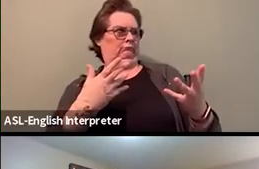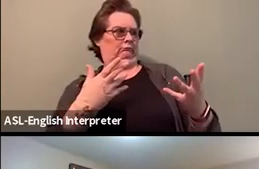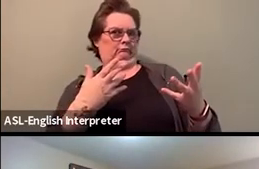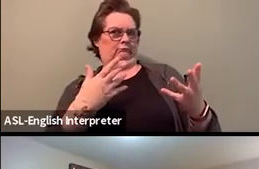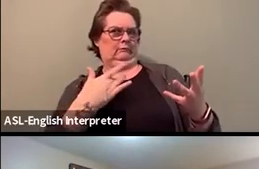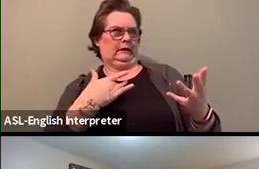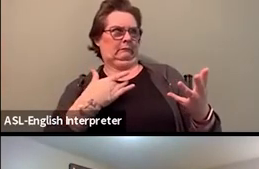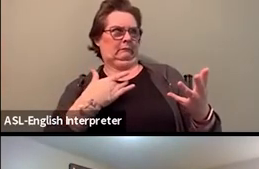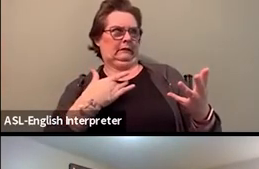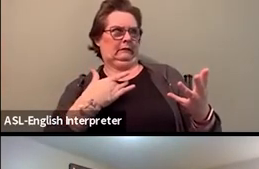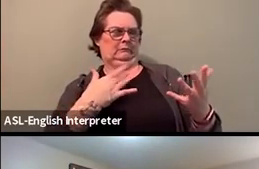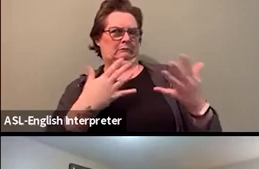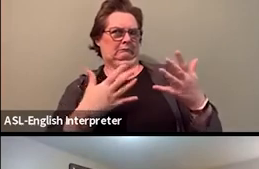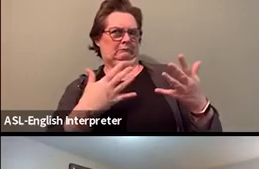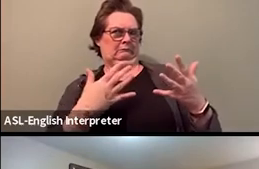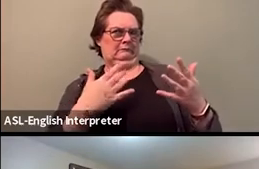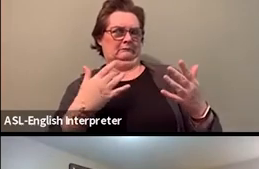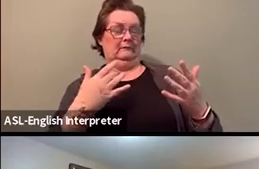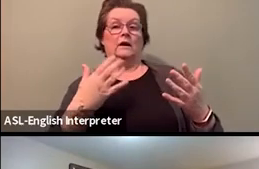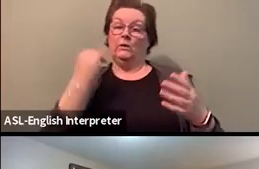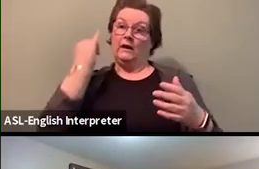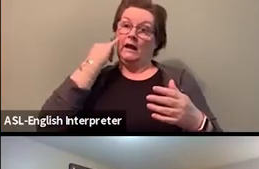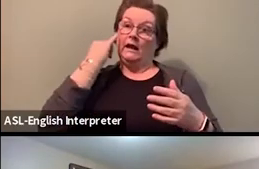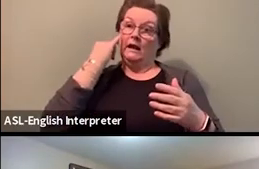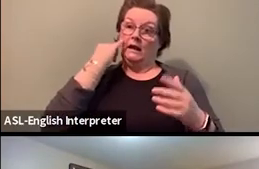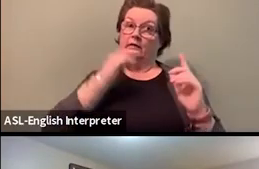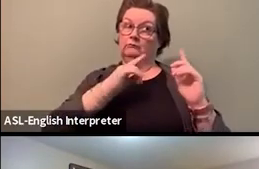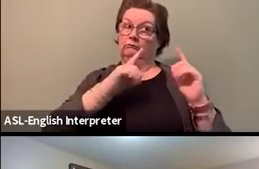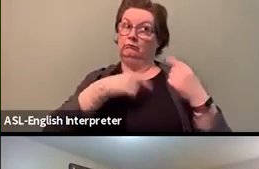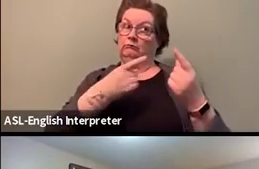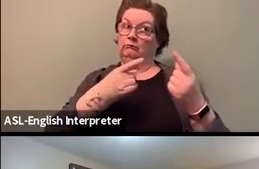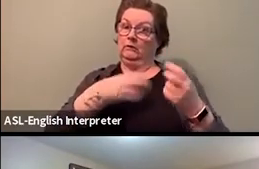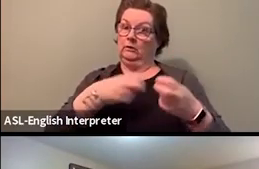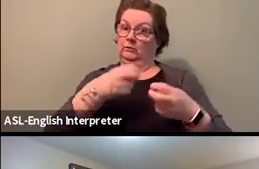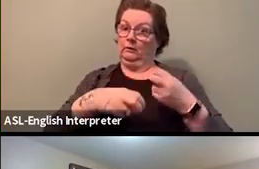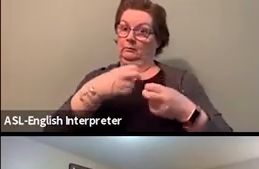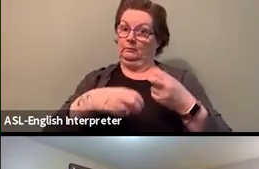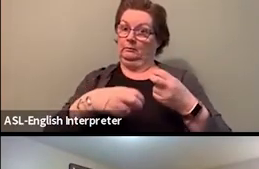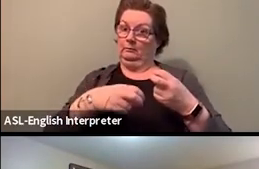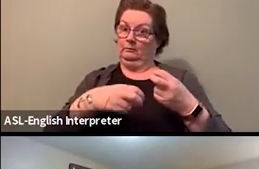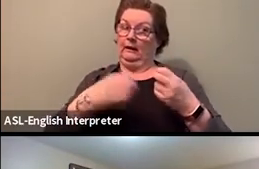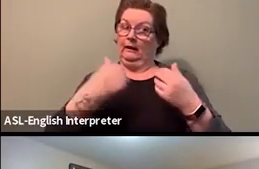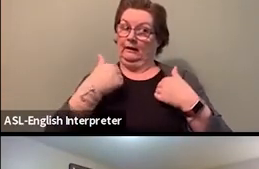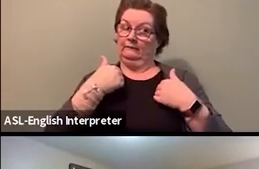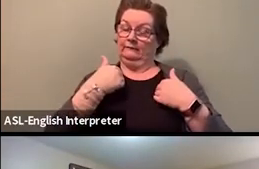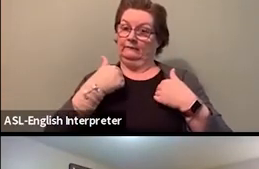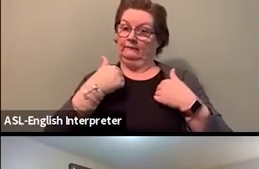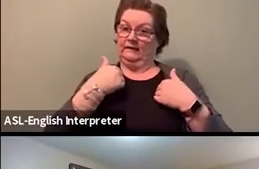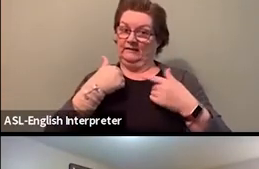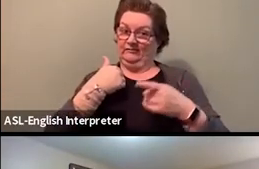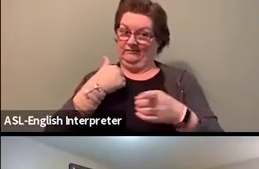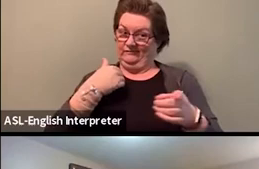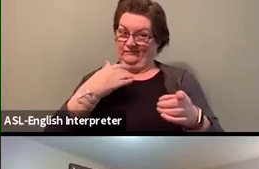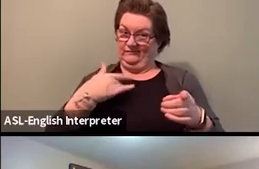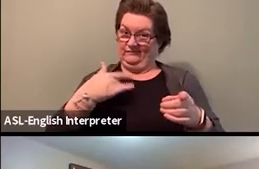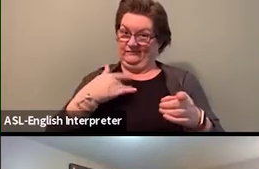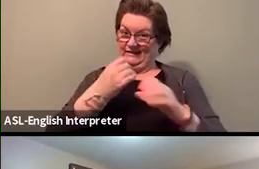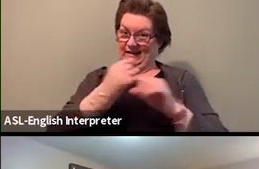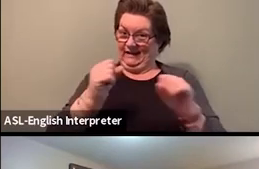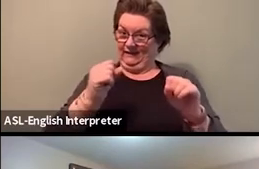Especially, if it's a workplace where they're already highly visible. And then thirdly, there's a question